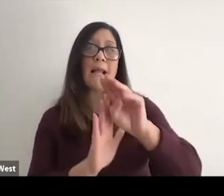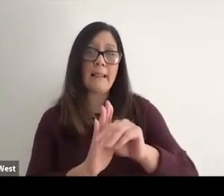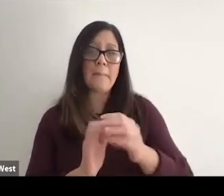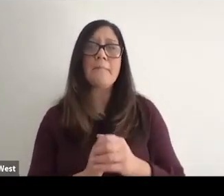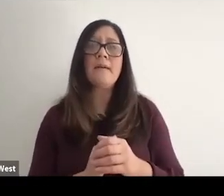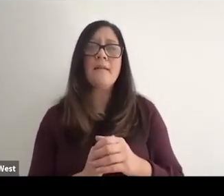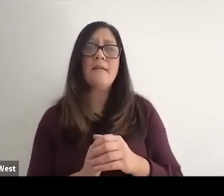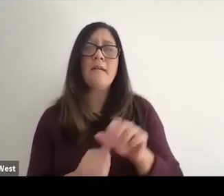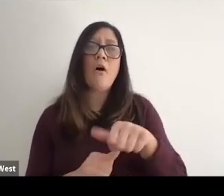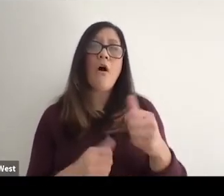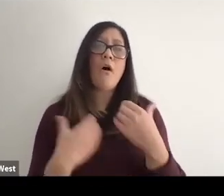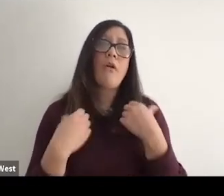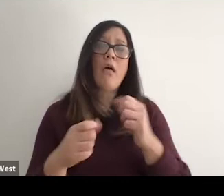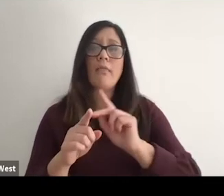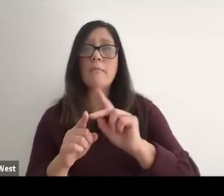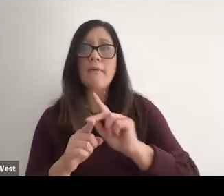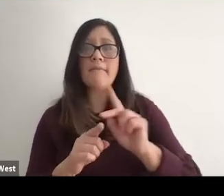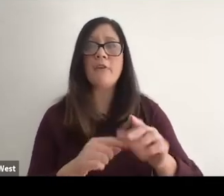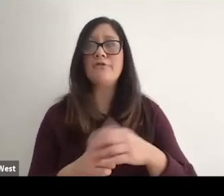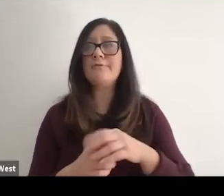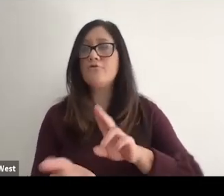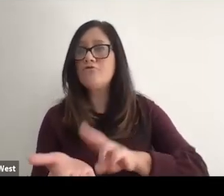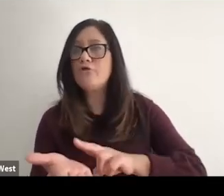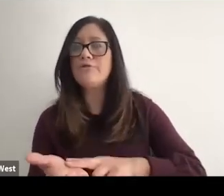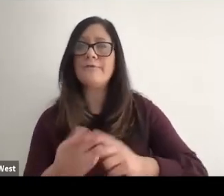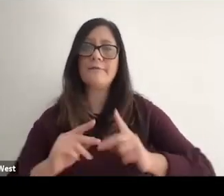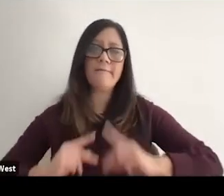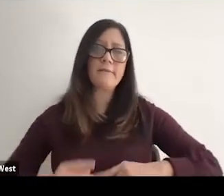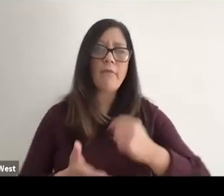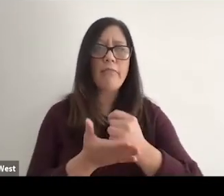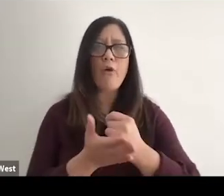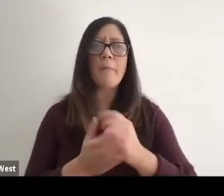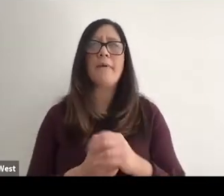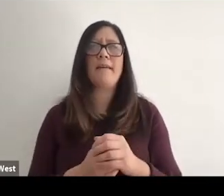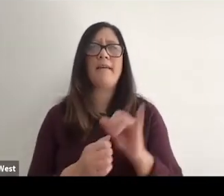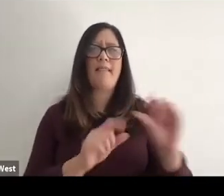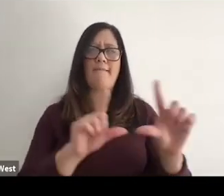curriculum or in the curriculums of other health professions like nursing, physical therapy, etc.